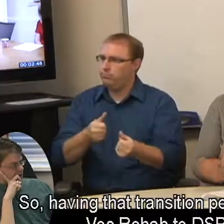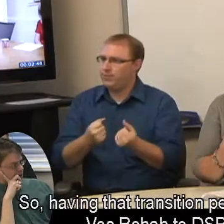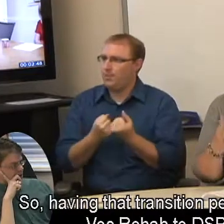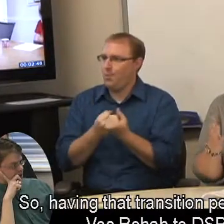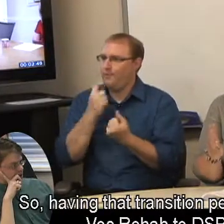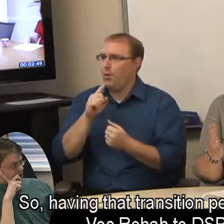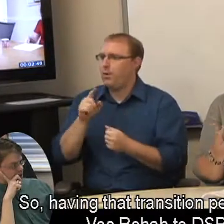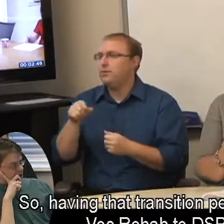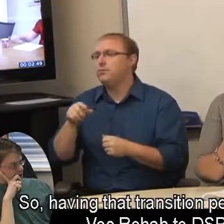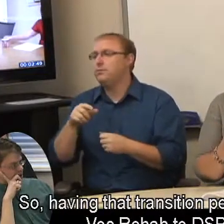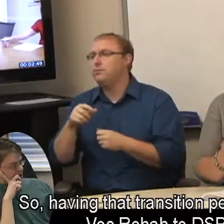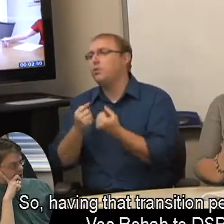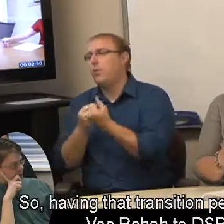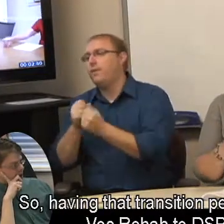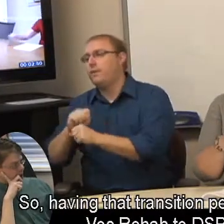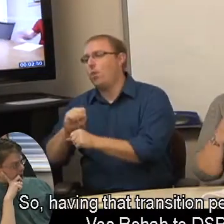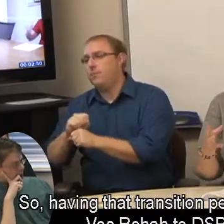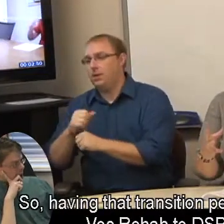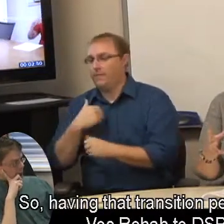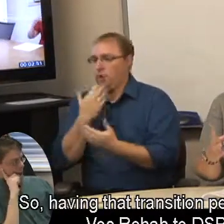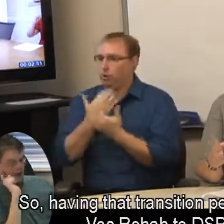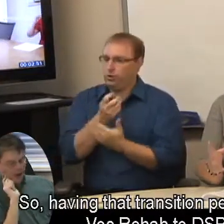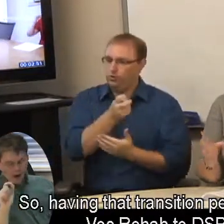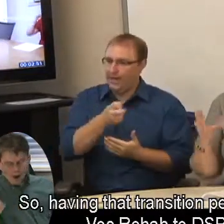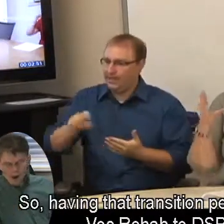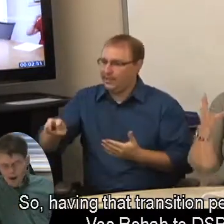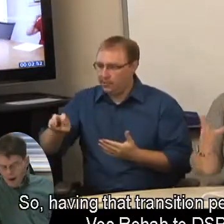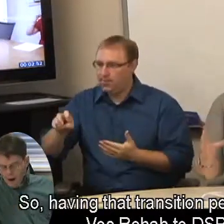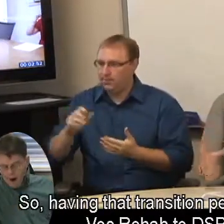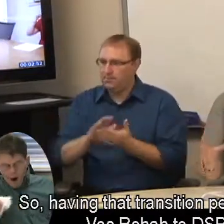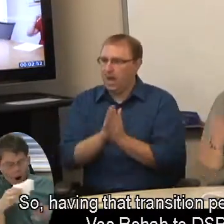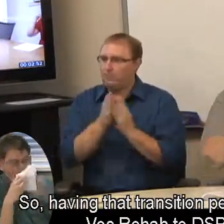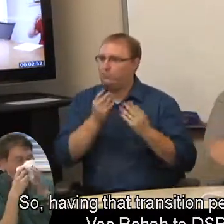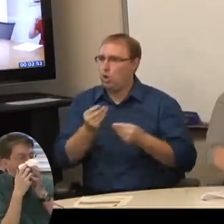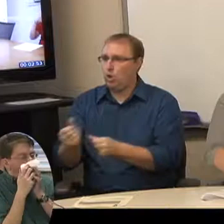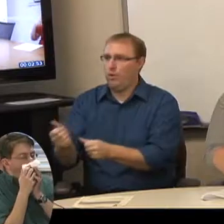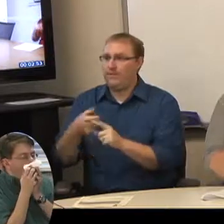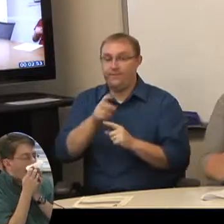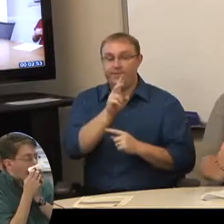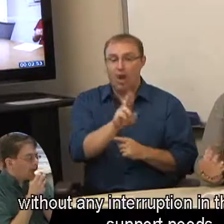So, having that transition perfectly from Voc Rehab to DSPD